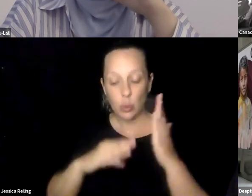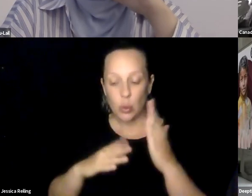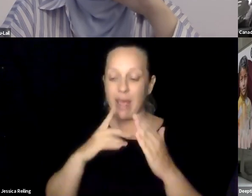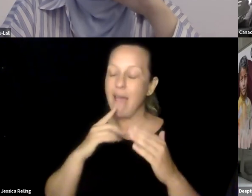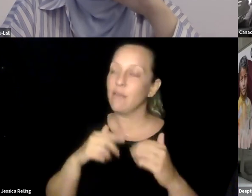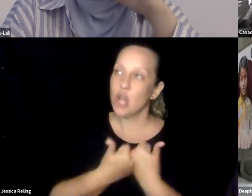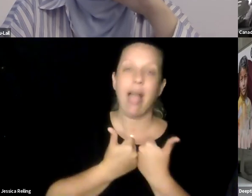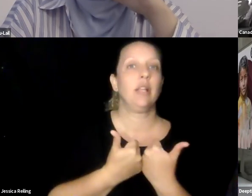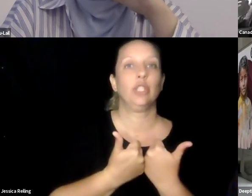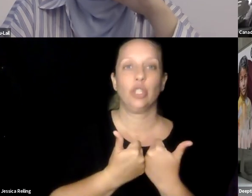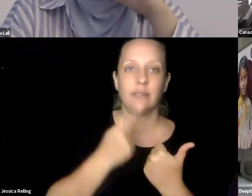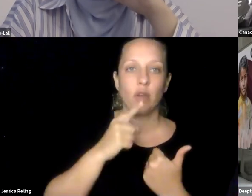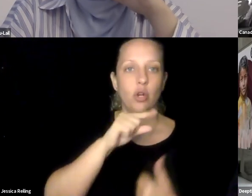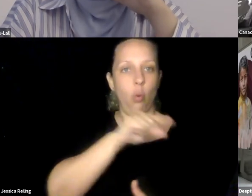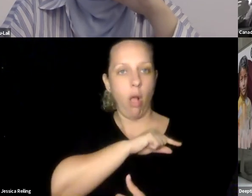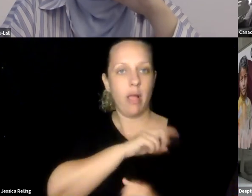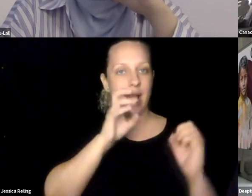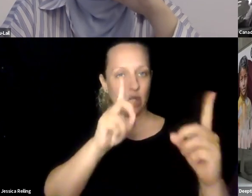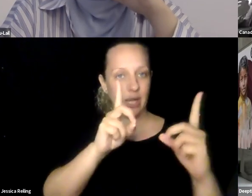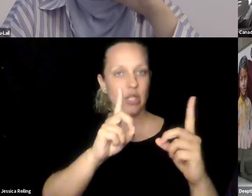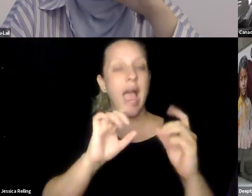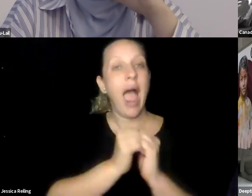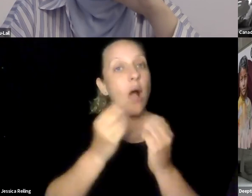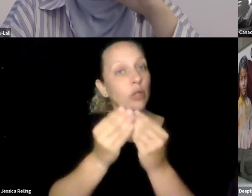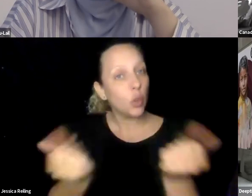used for students with disabilities. First students face challenges to